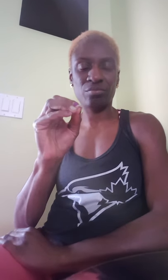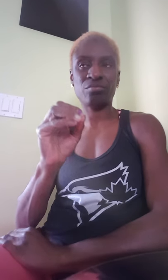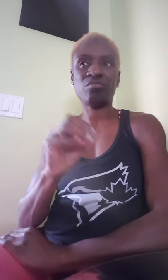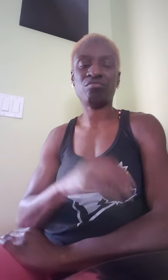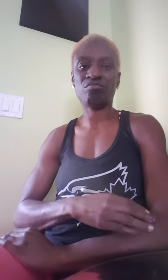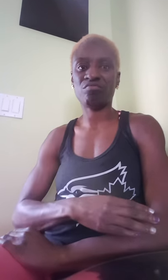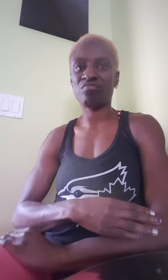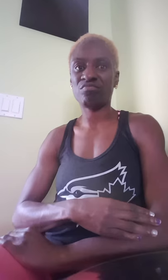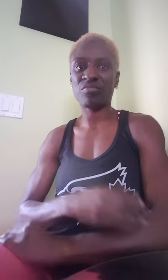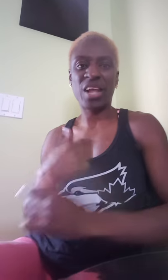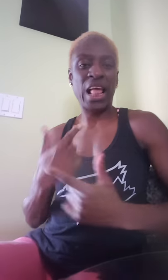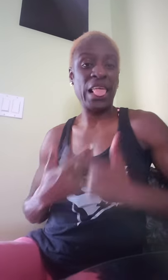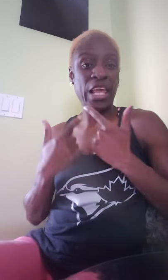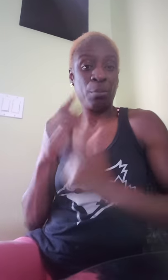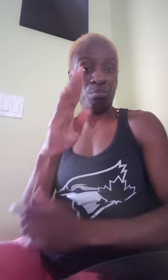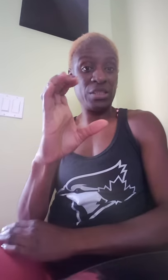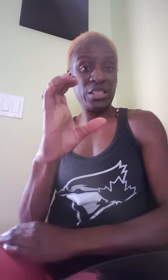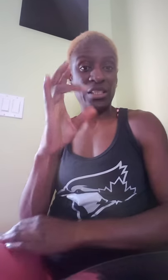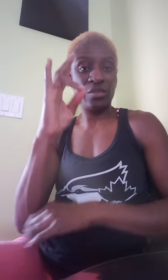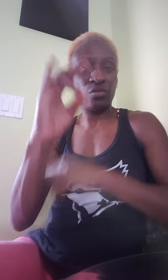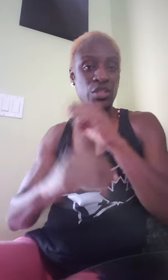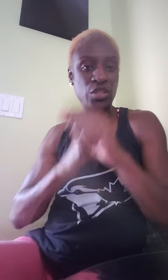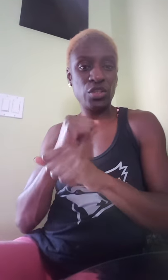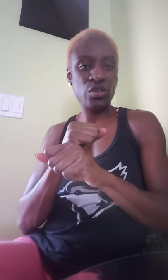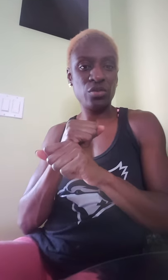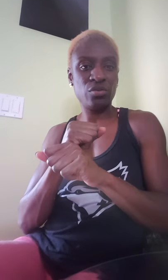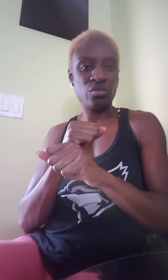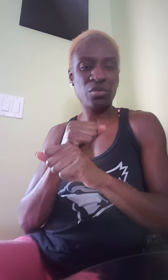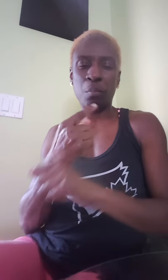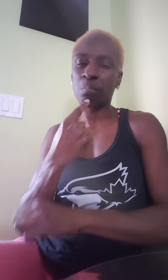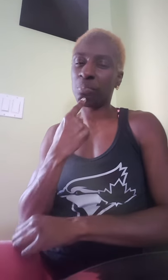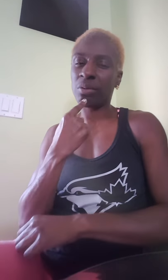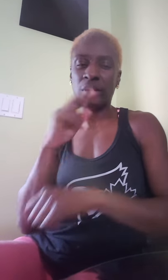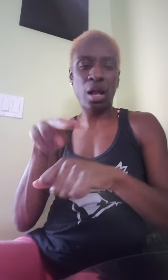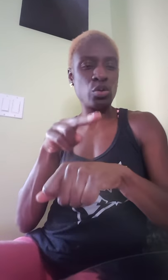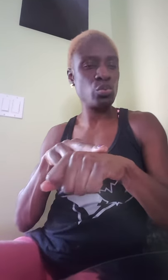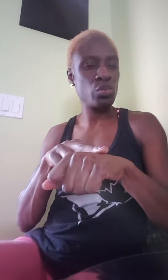I lived in BC for 7 years, and I miss nature!